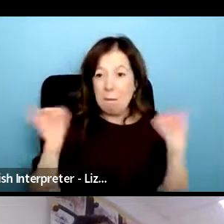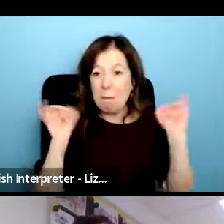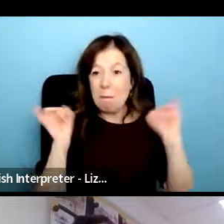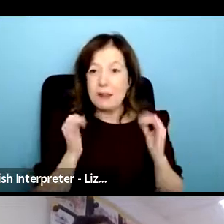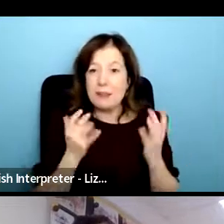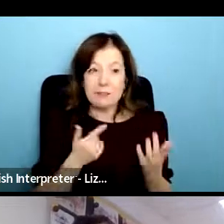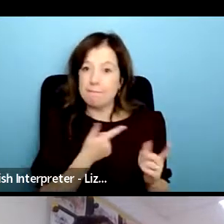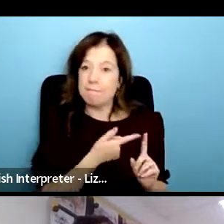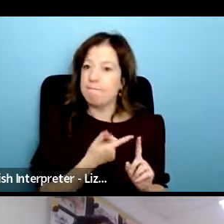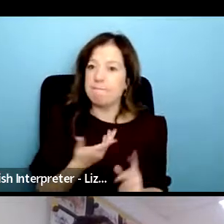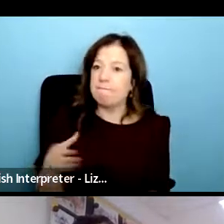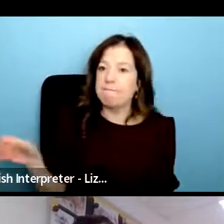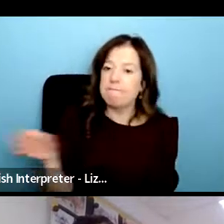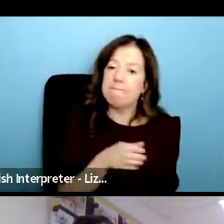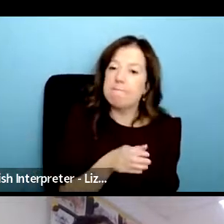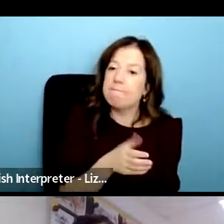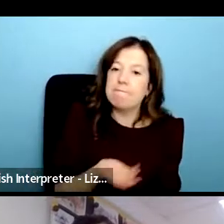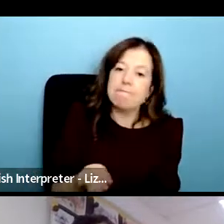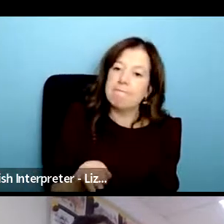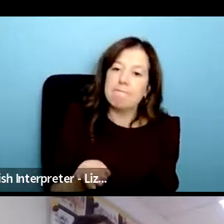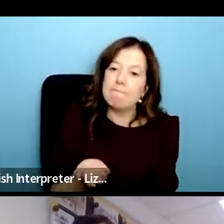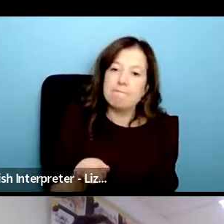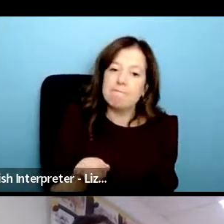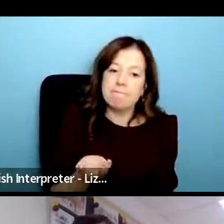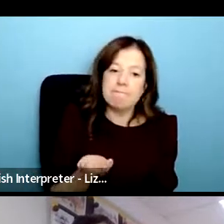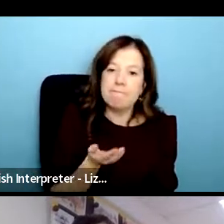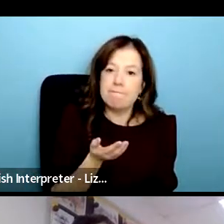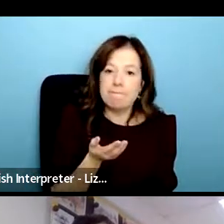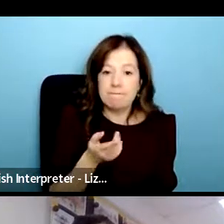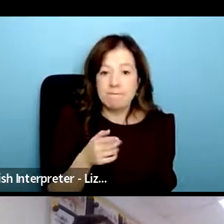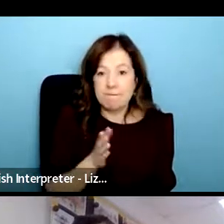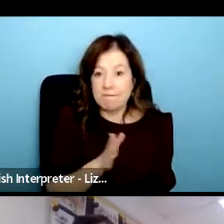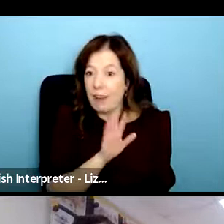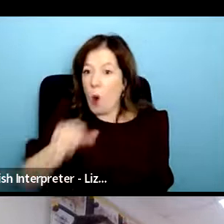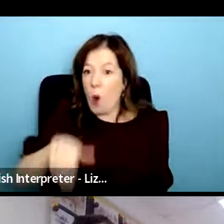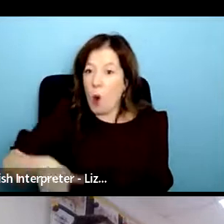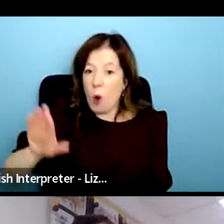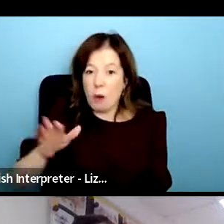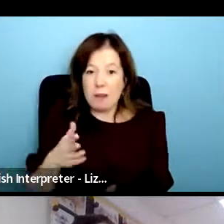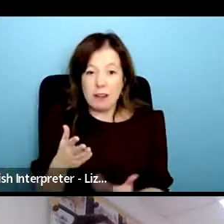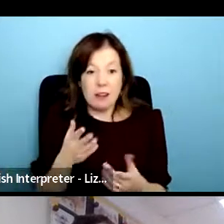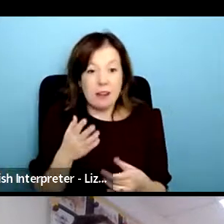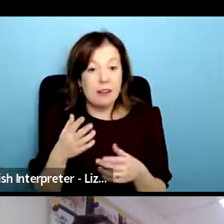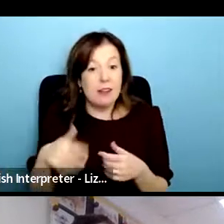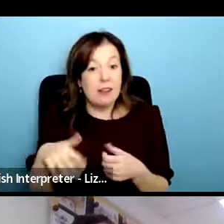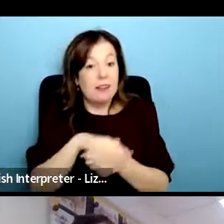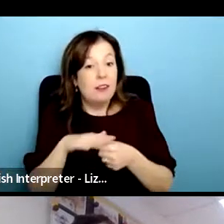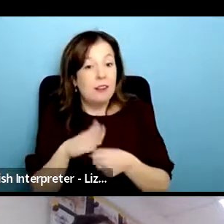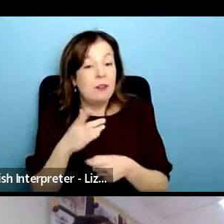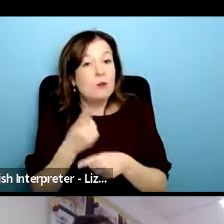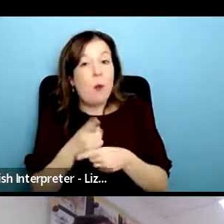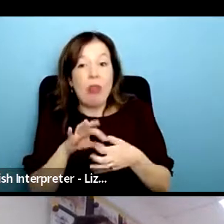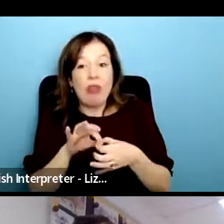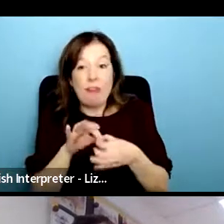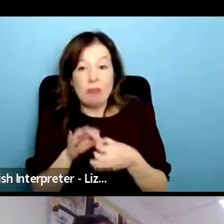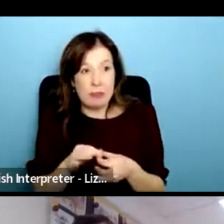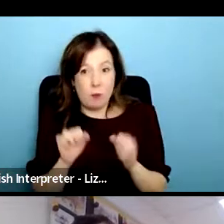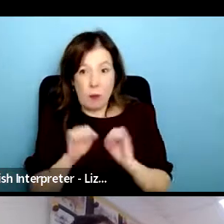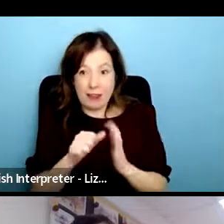into the ward and just sent home and like go to your local talking heads thing as a 12 month waiting list and maybe you'll get that you know that's the sort of current